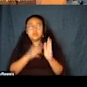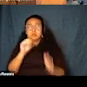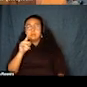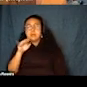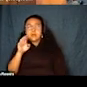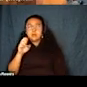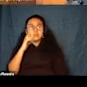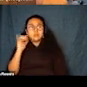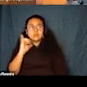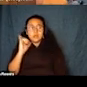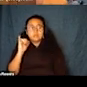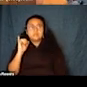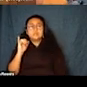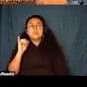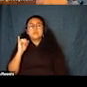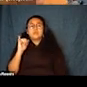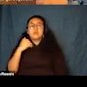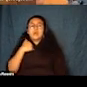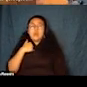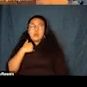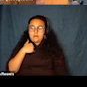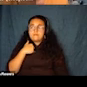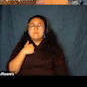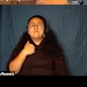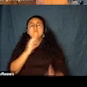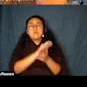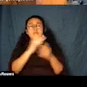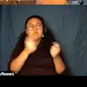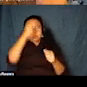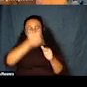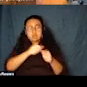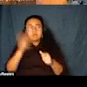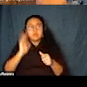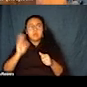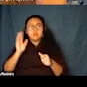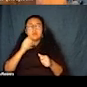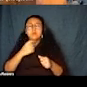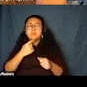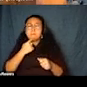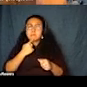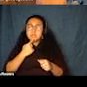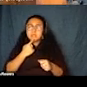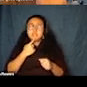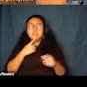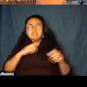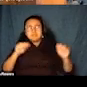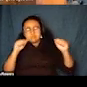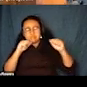There's the film festivals that we all remember so well and miss of being together in our packed house and then